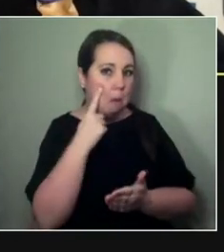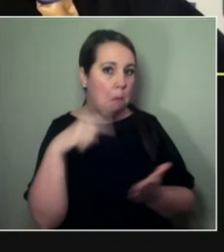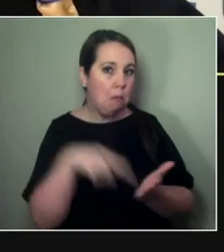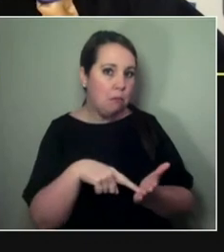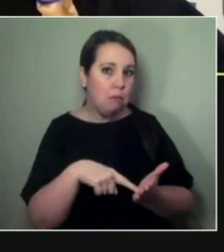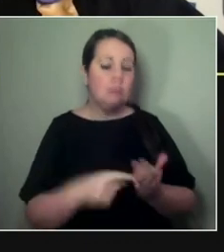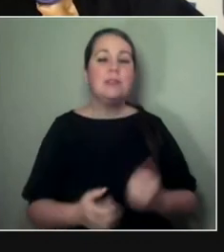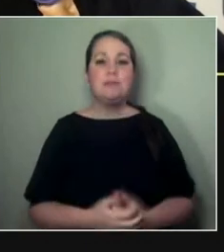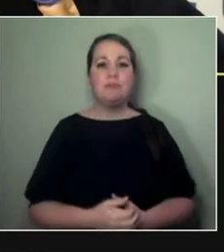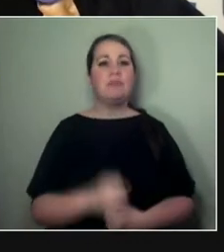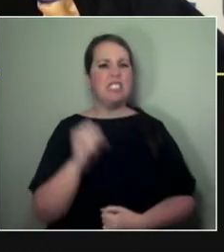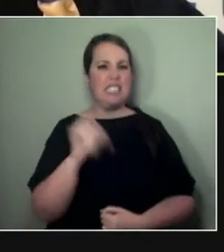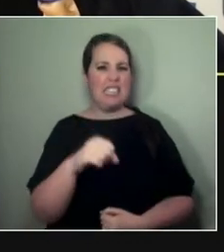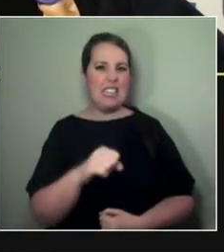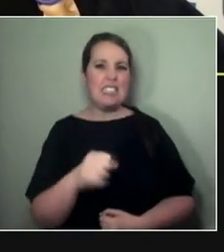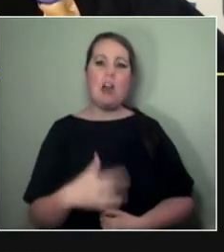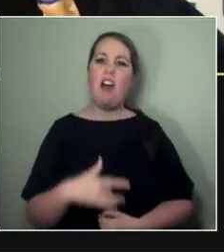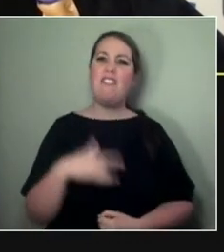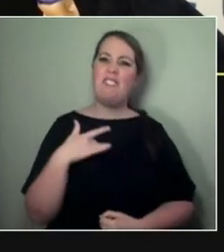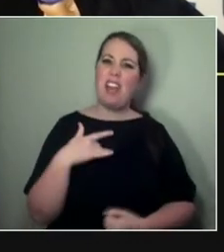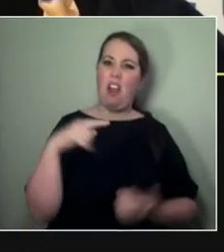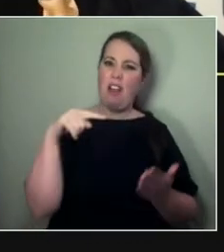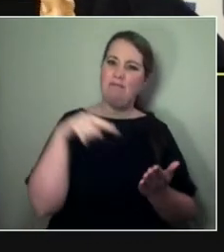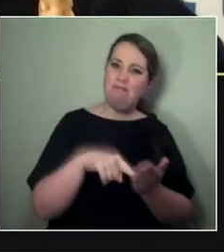what I think is successful also has agency,